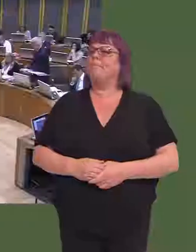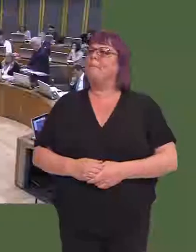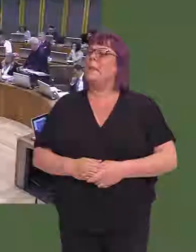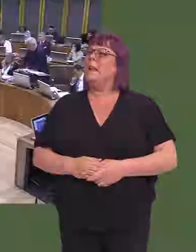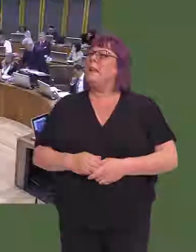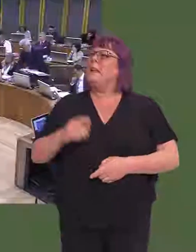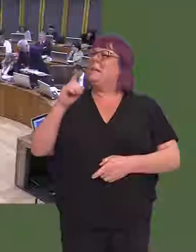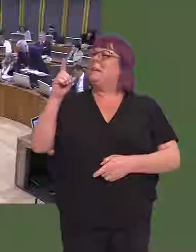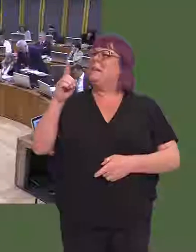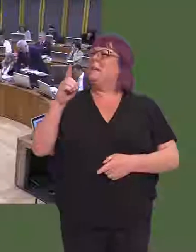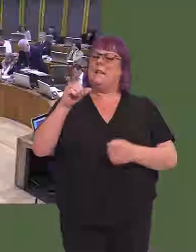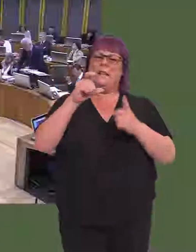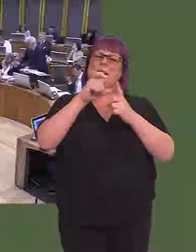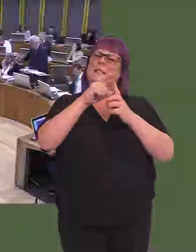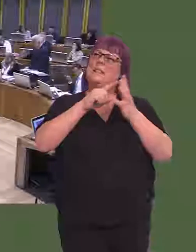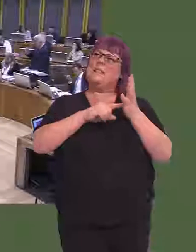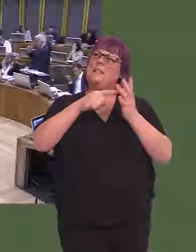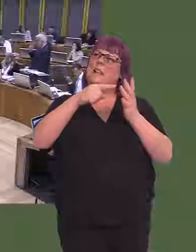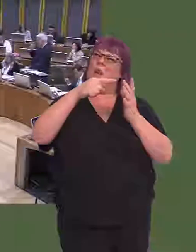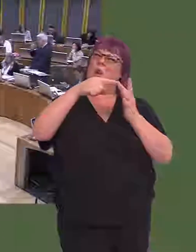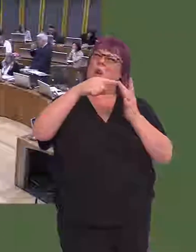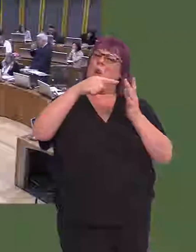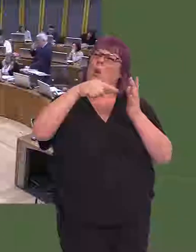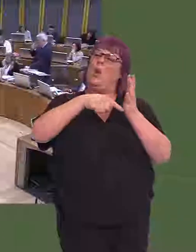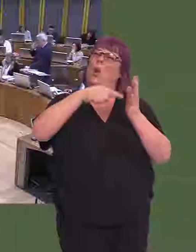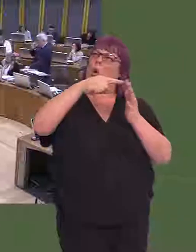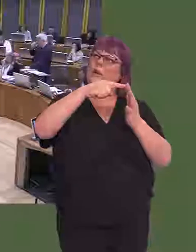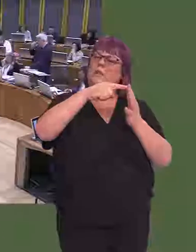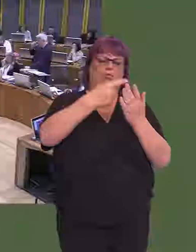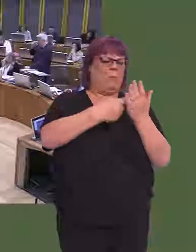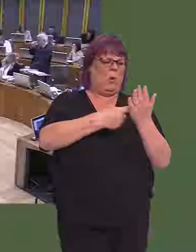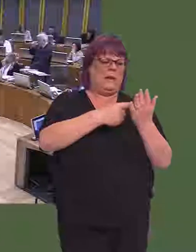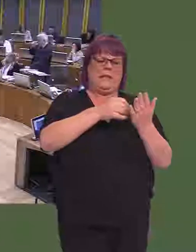Neil Hamilton AM: There were some damning comments in the Deloitte report about leadership